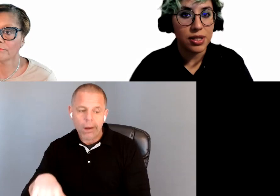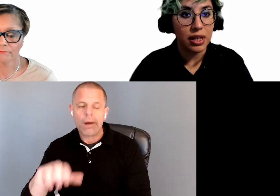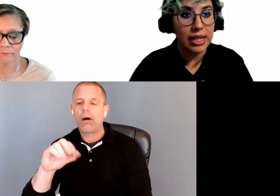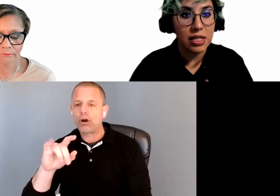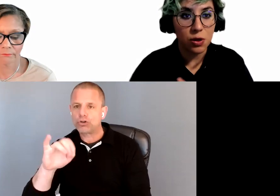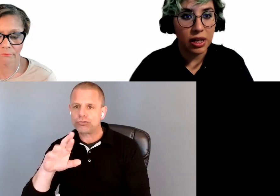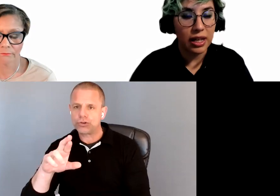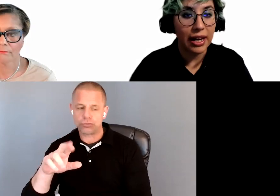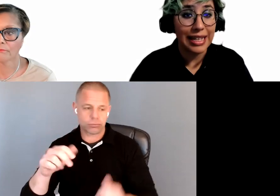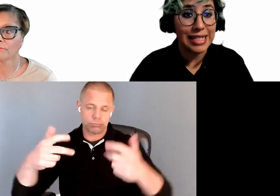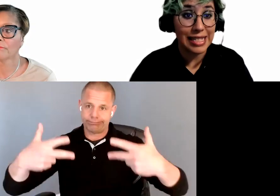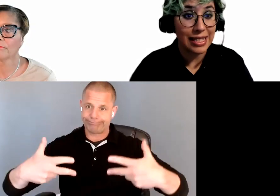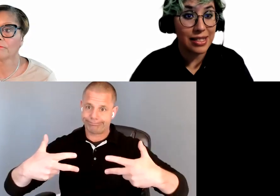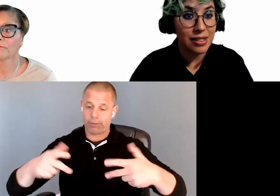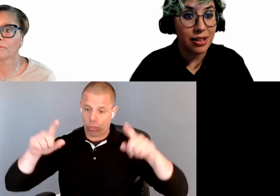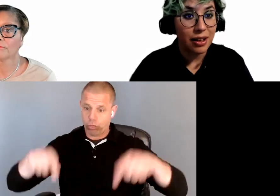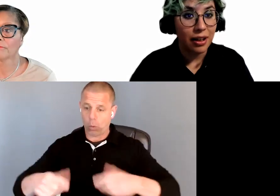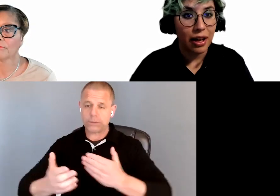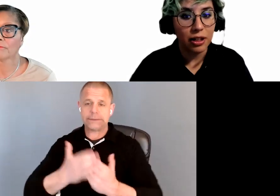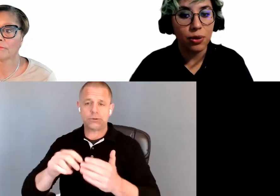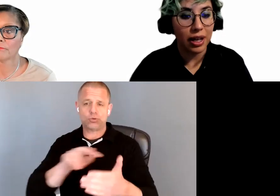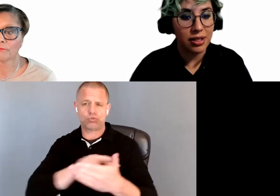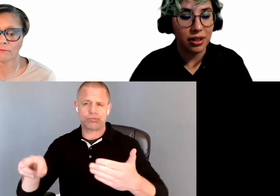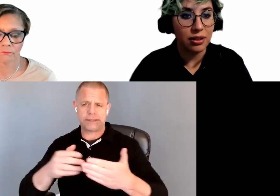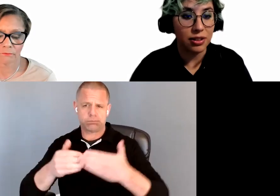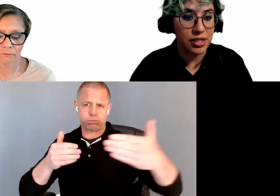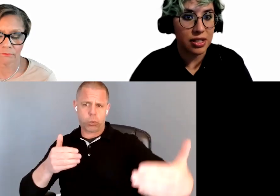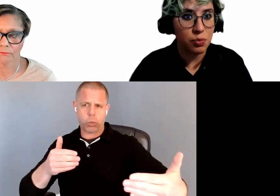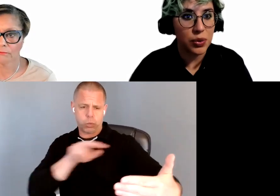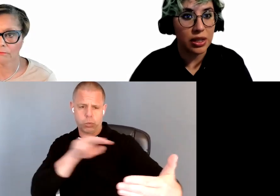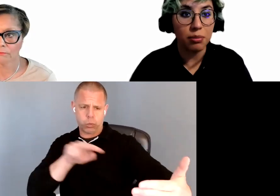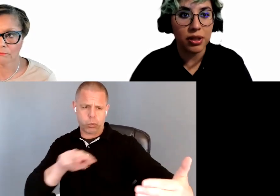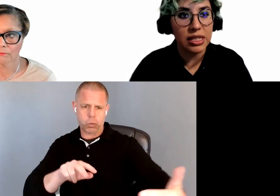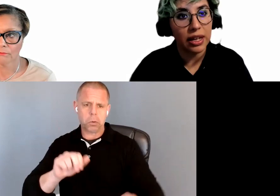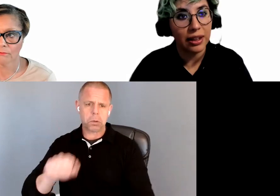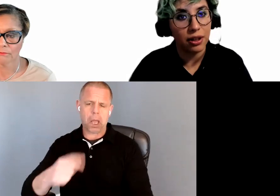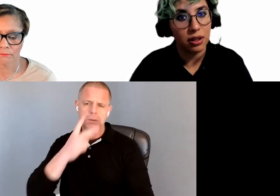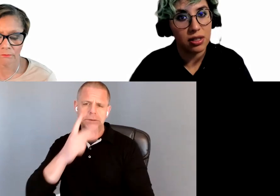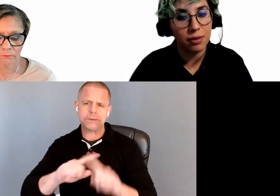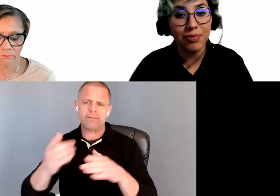are easy to read at a distance, and you can tell distances between numbers and letters.